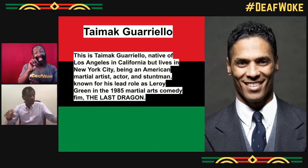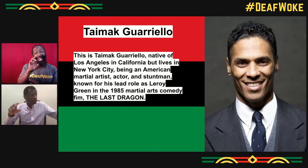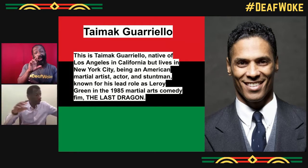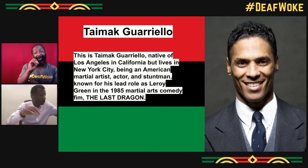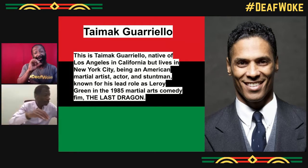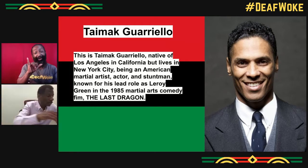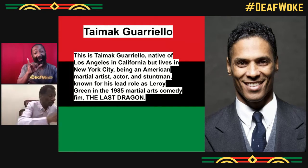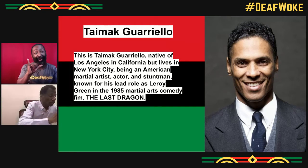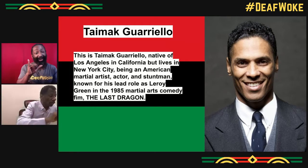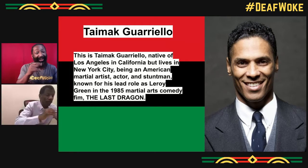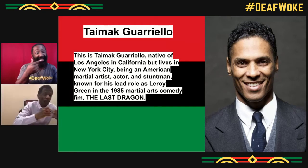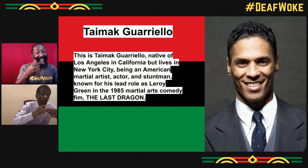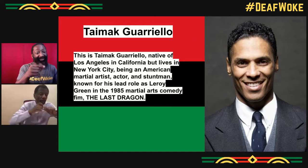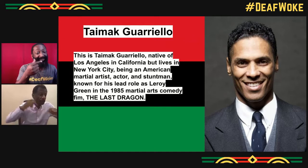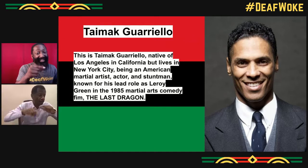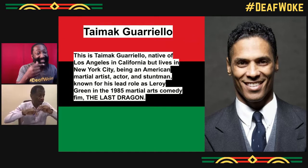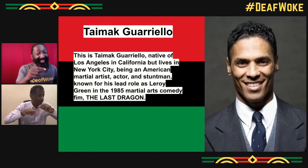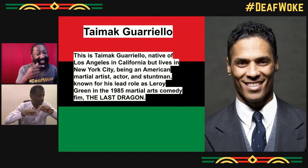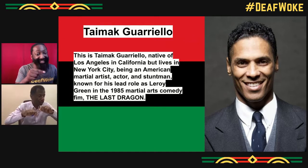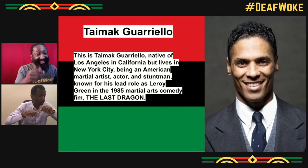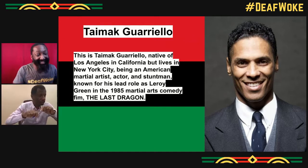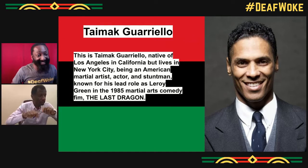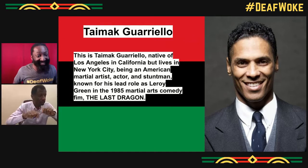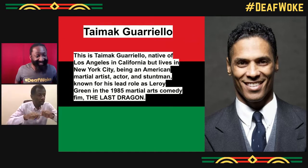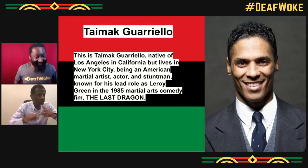actor and he was in Leroy Green